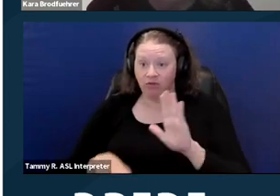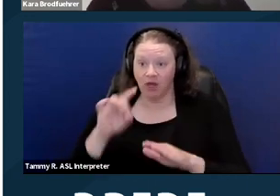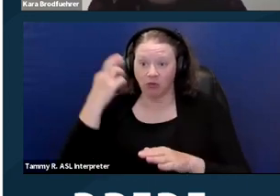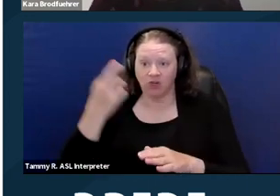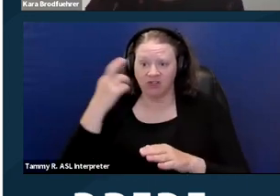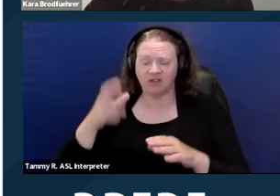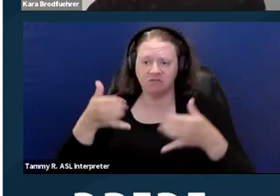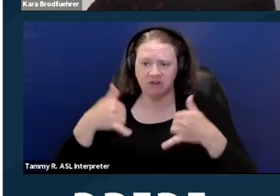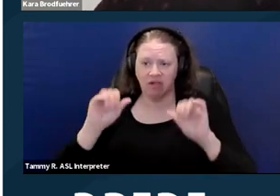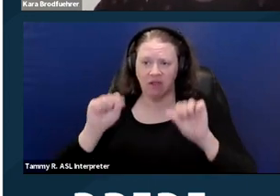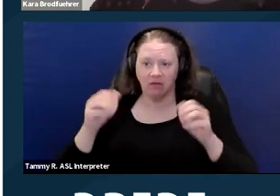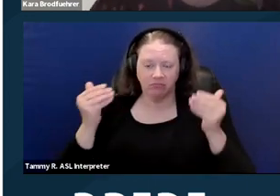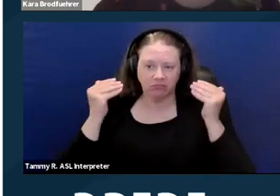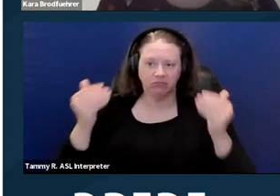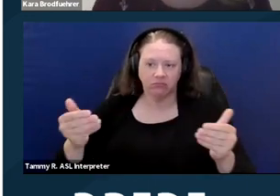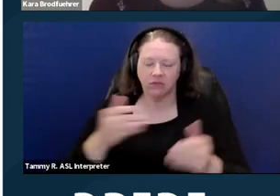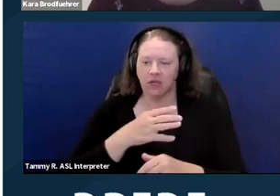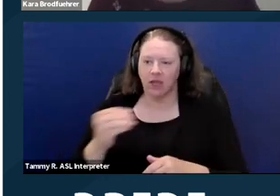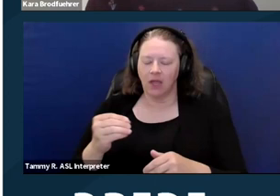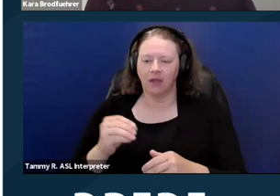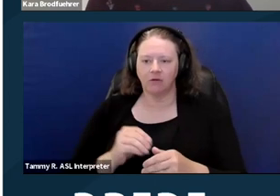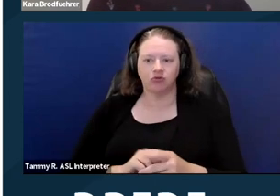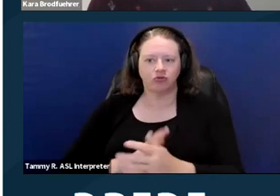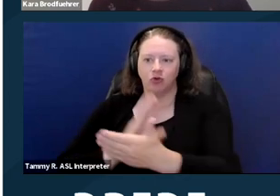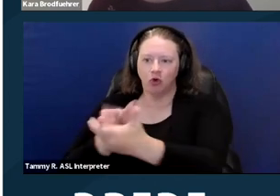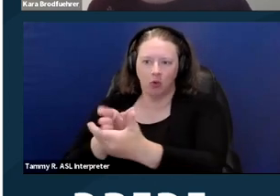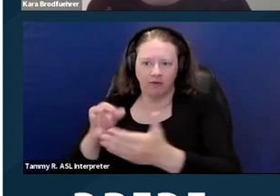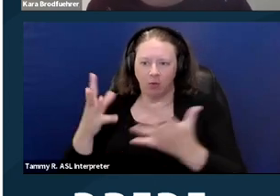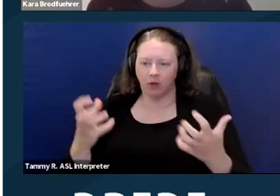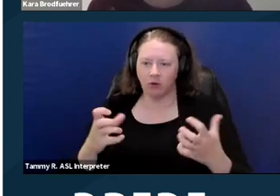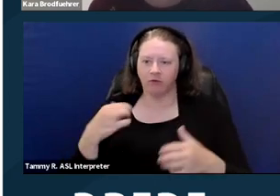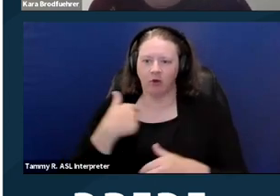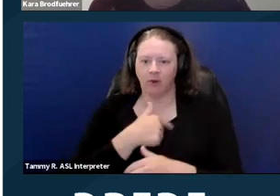It should not impact your case whatsoever. Or if we just decide not to go forward, we find insufficient evidence,